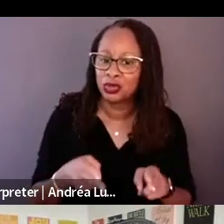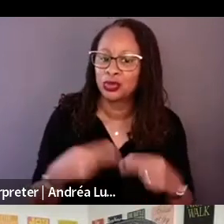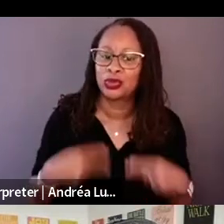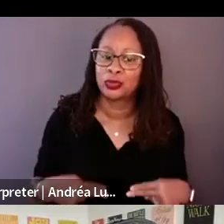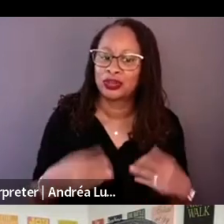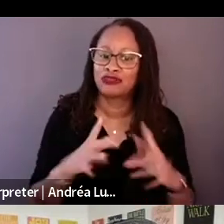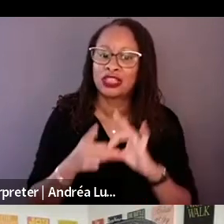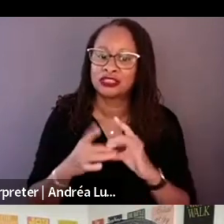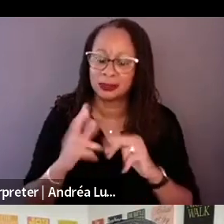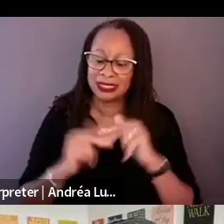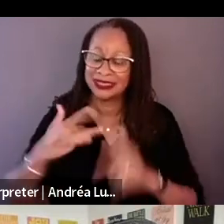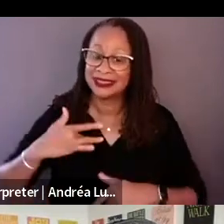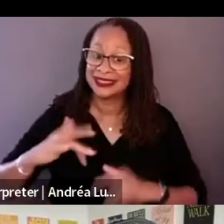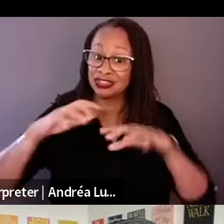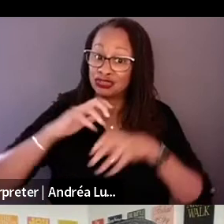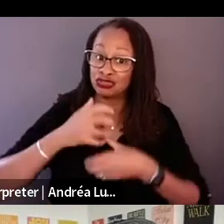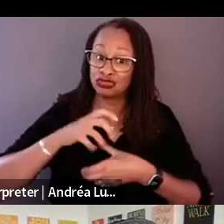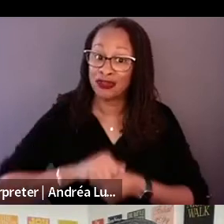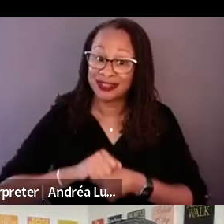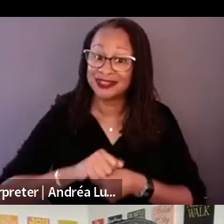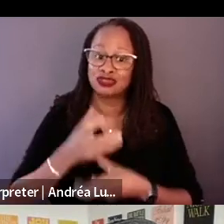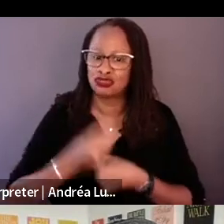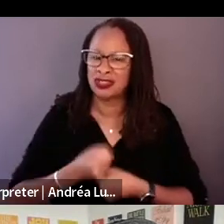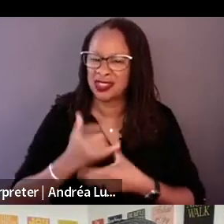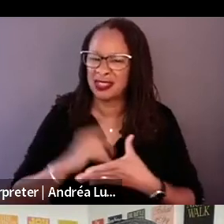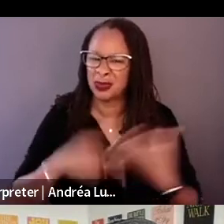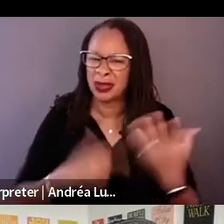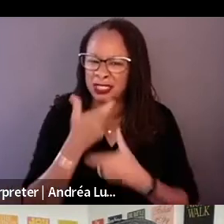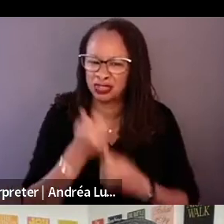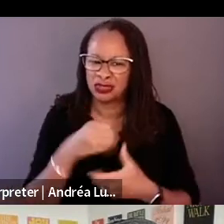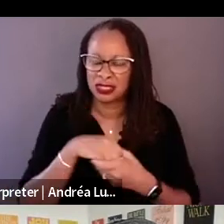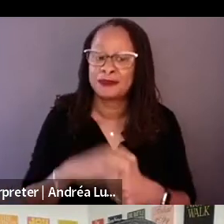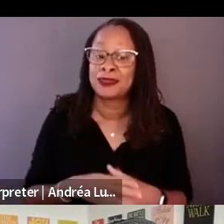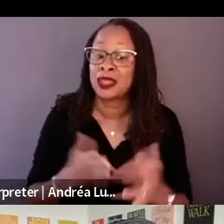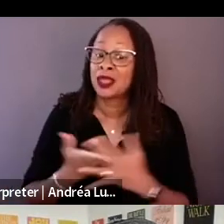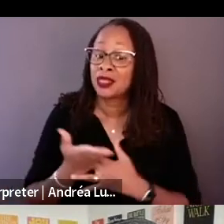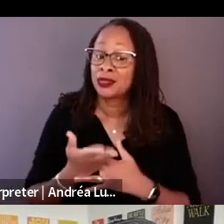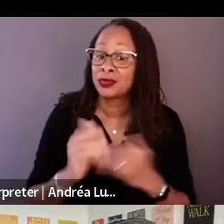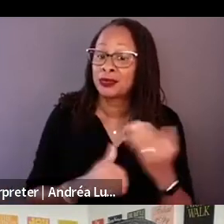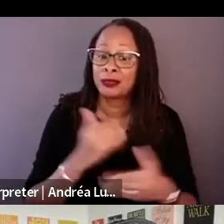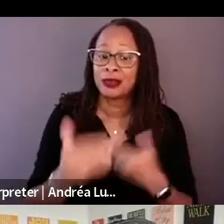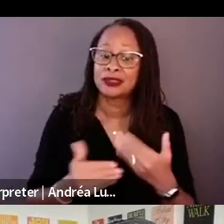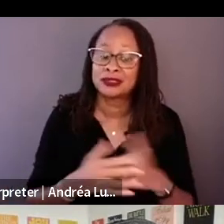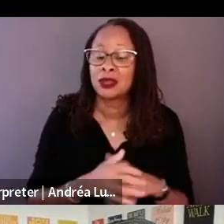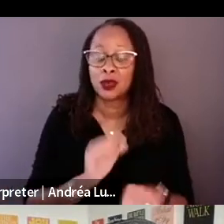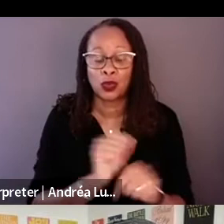Through the process of working with Johnny and Daniel and Ramin and there were other parts of the